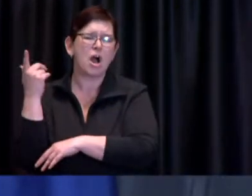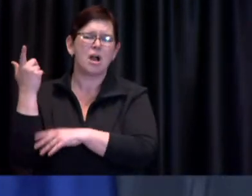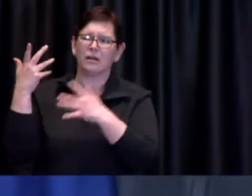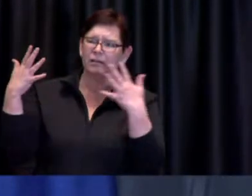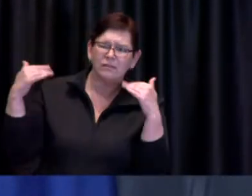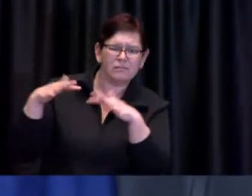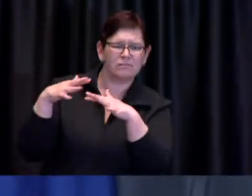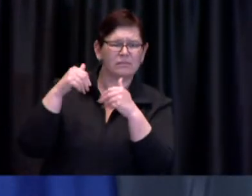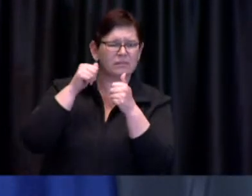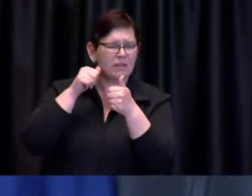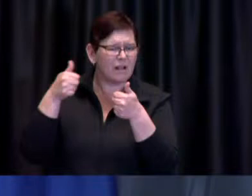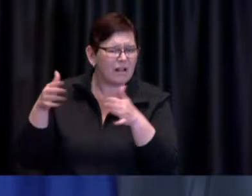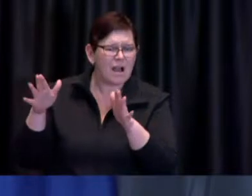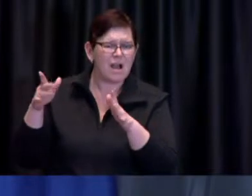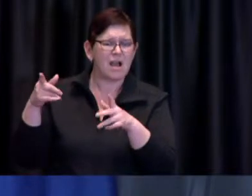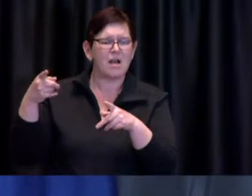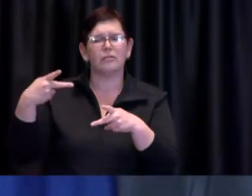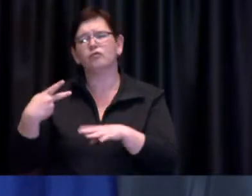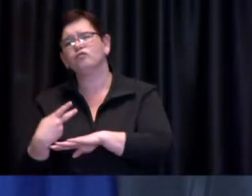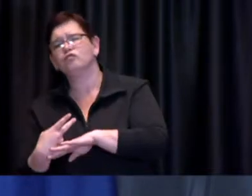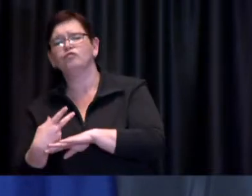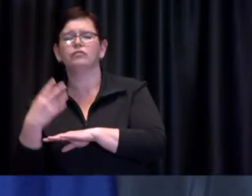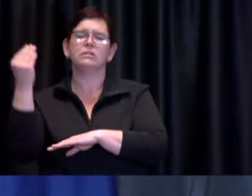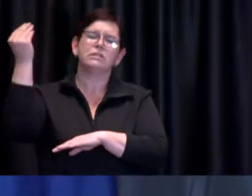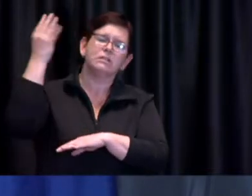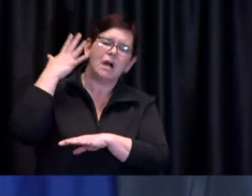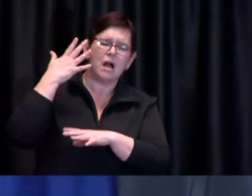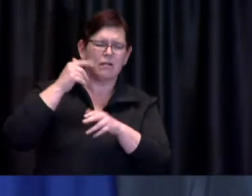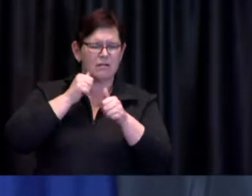or sunbathing which is not allowed under the stay-at-home order because it doesn't qualify